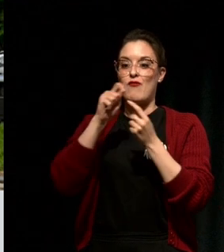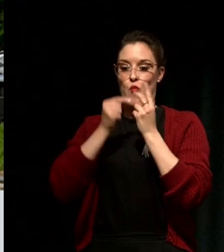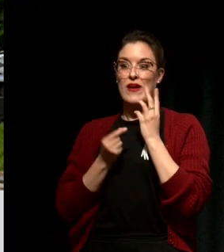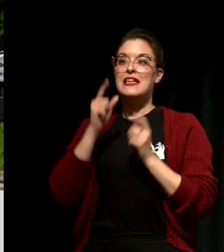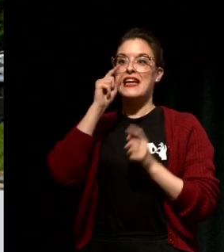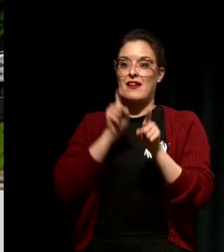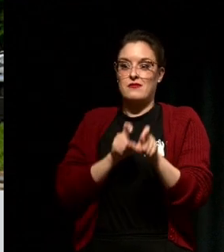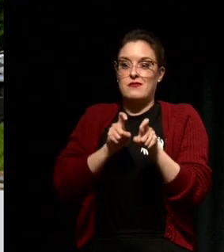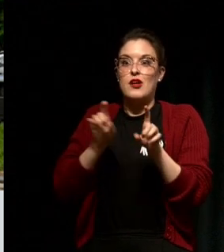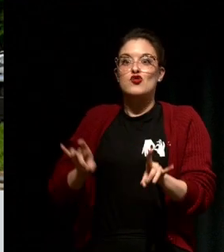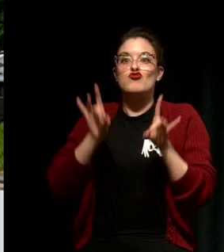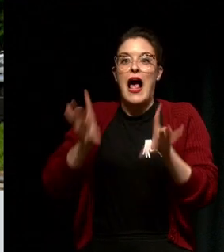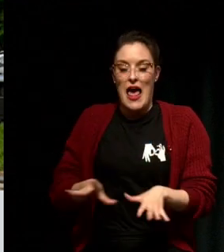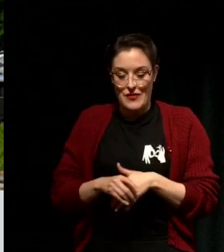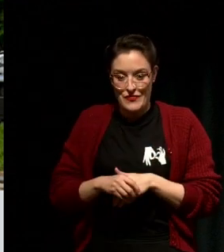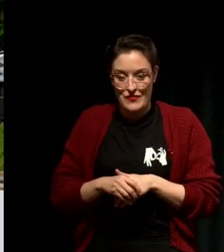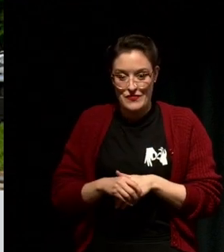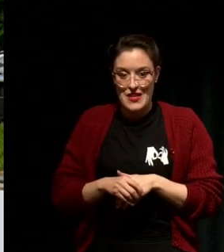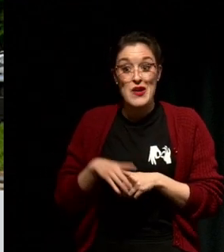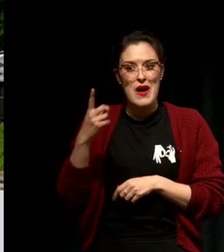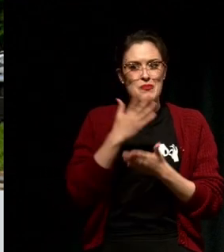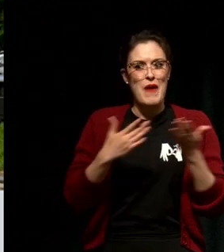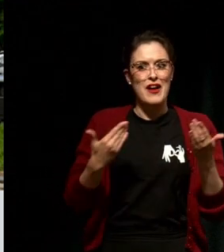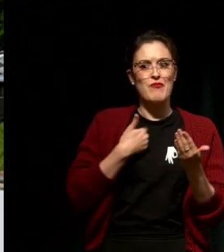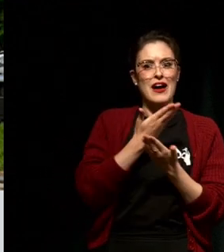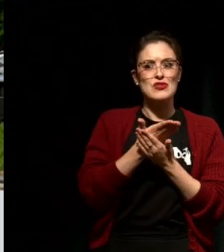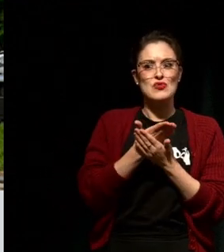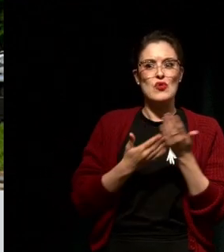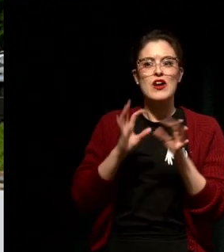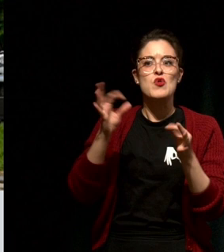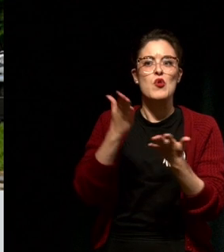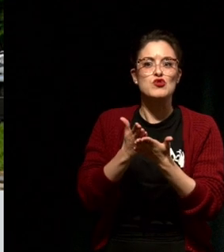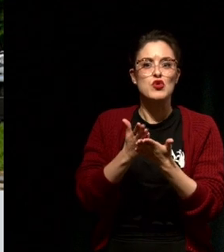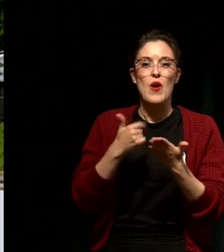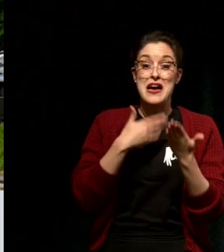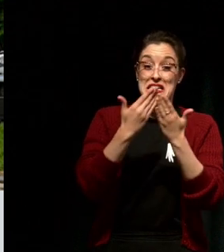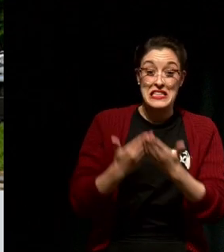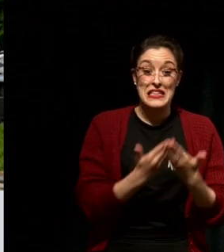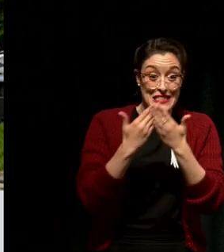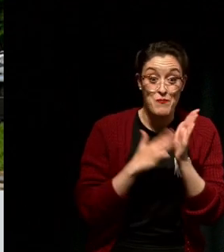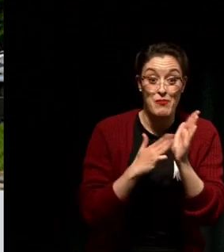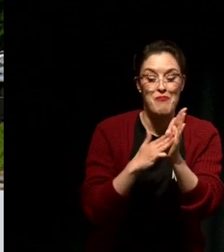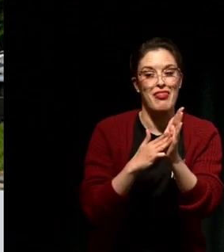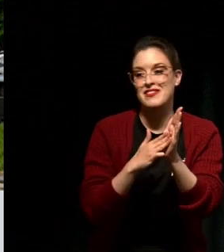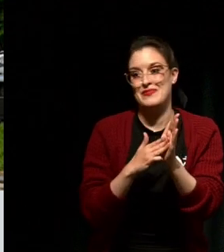but there's another part of the story I started with that isn't true. I really actually didn't study that hard until then I'd never had perfect grades but I was